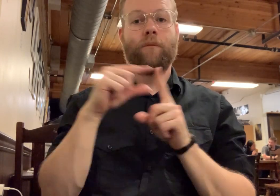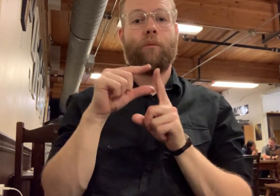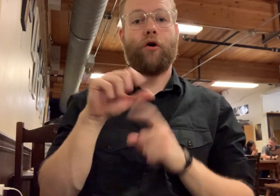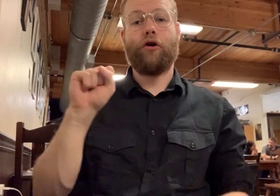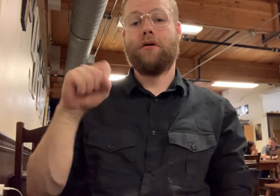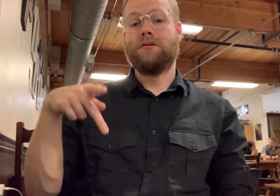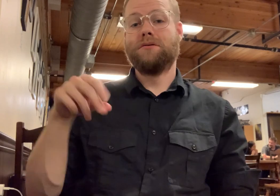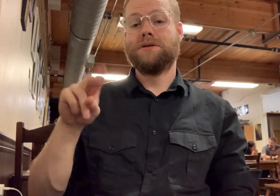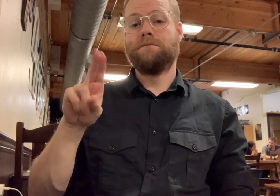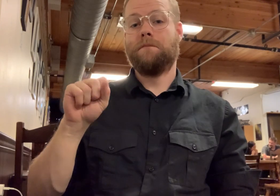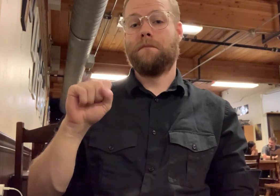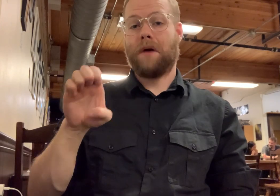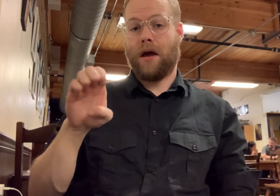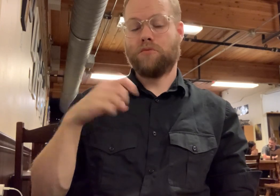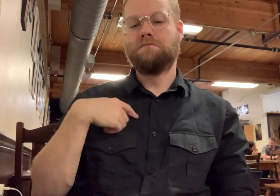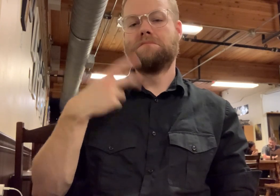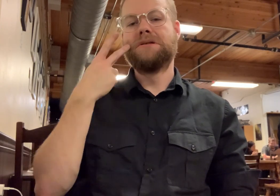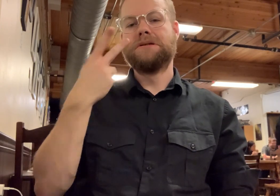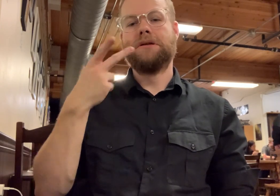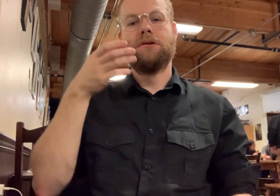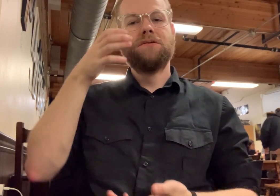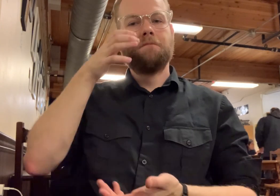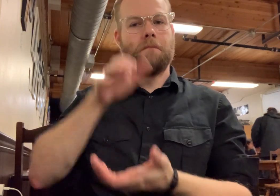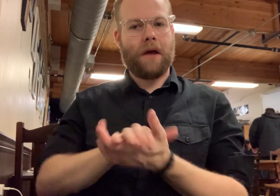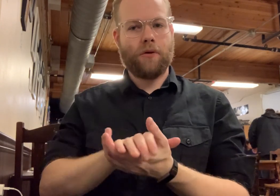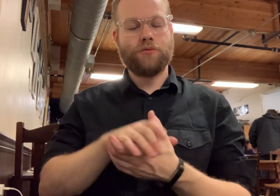The word spouse, I've see it signed from the cheekbone.